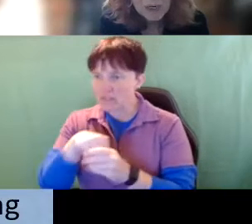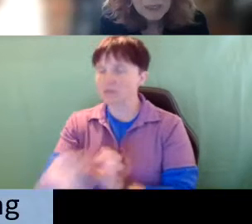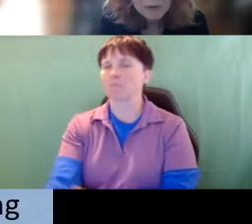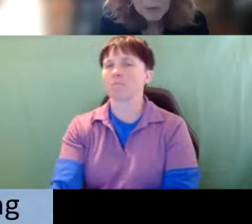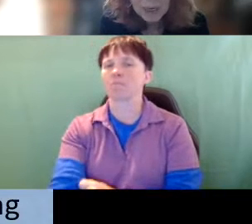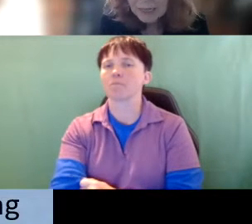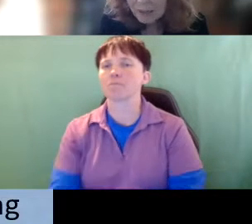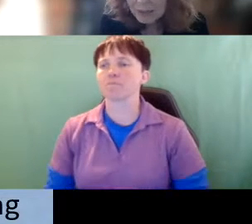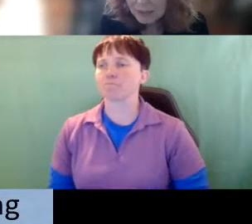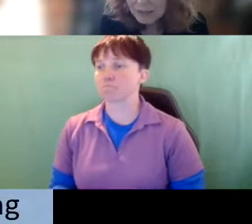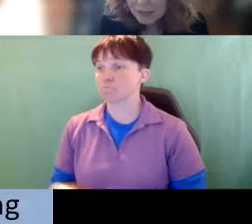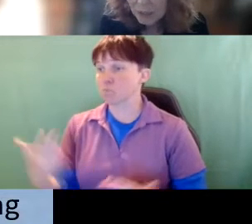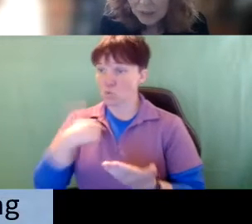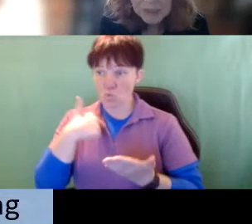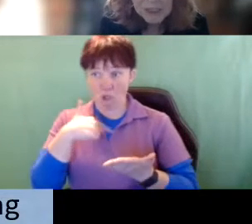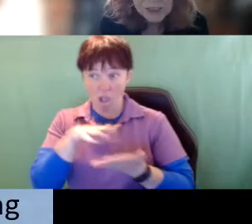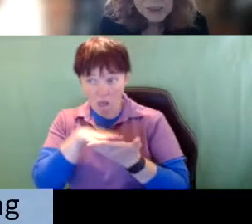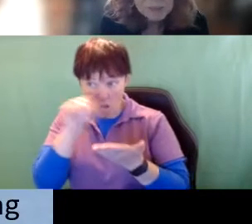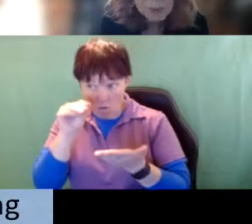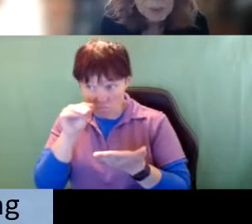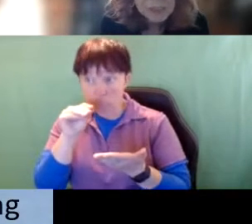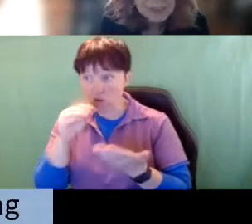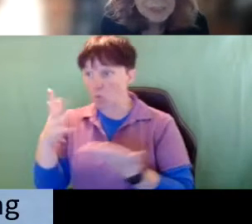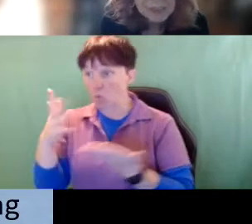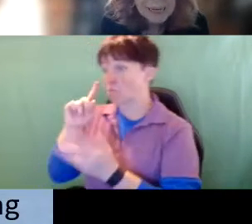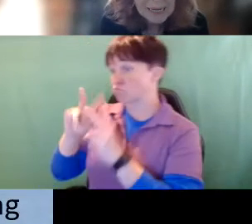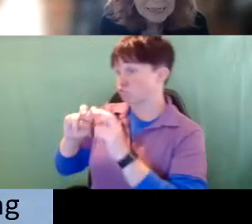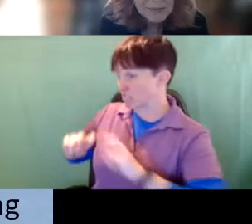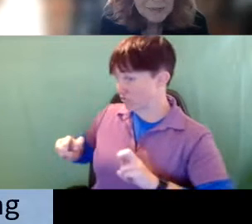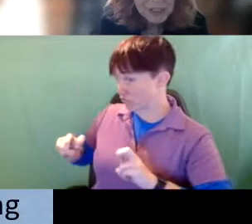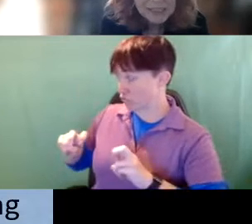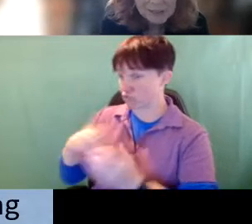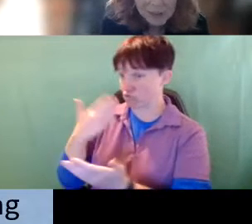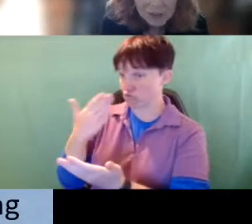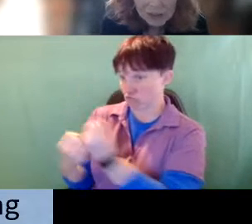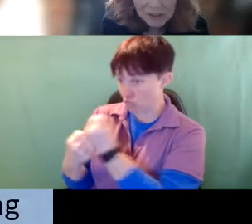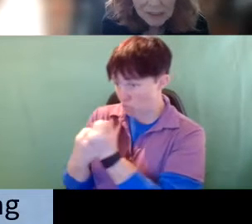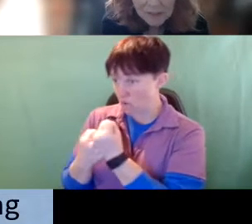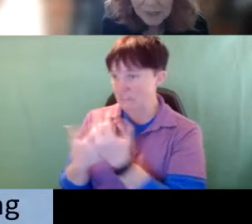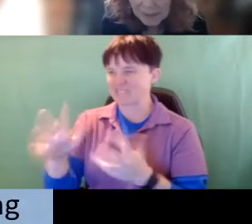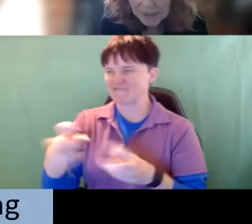What what I learned on what the research supports is that it's very difficult to develop the